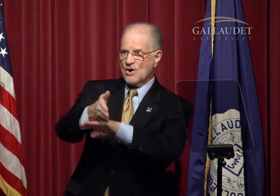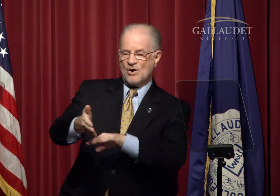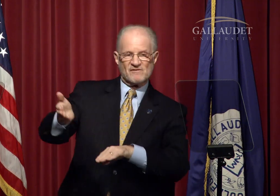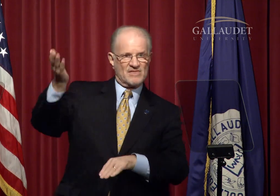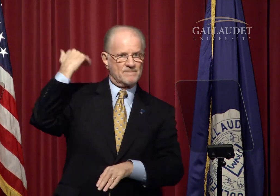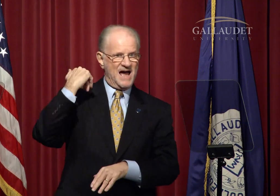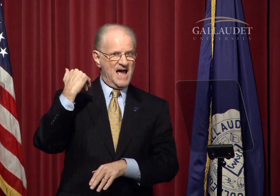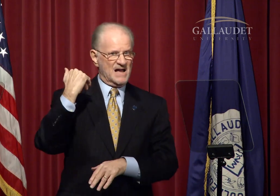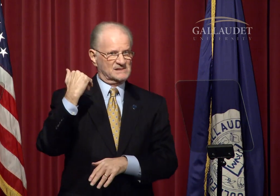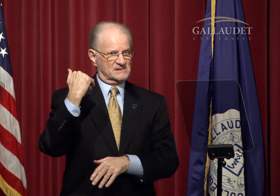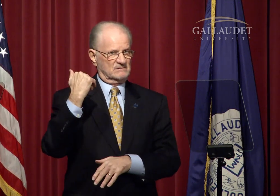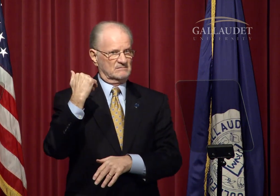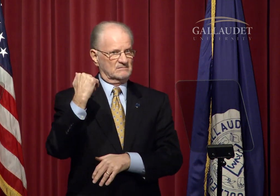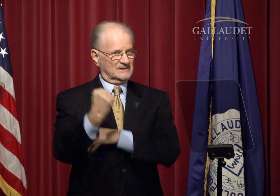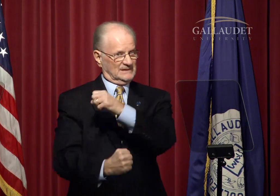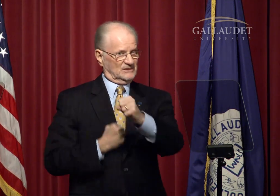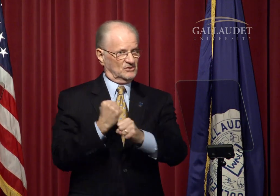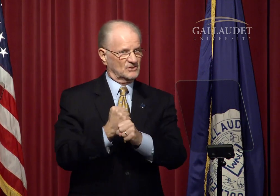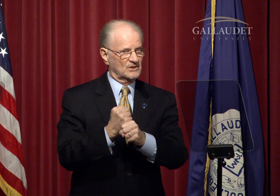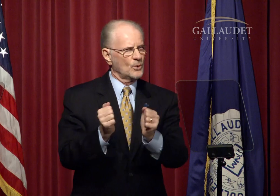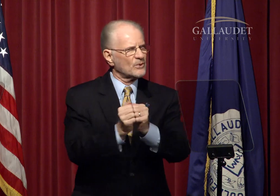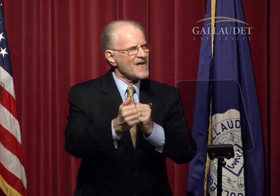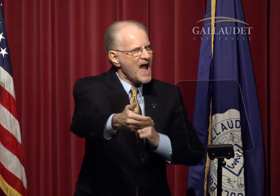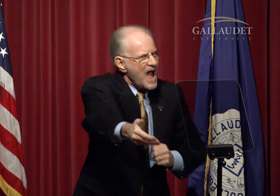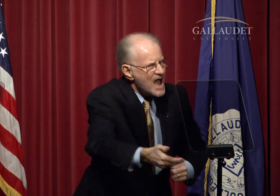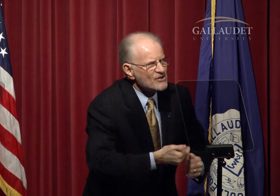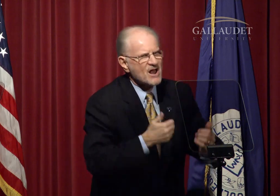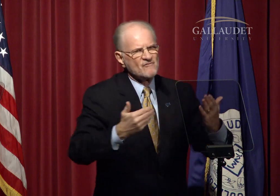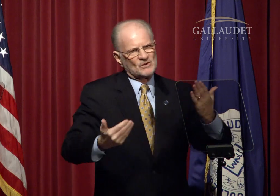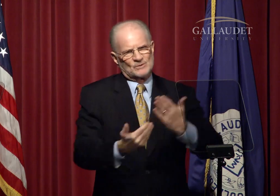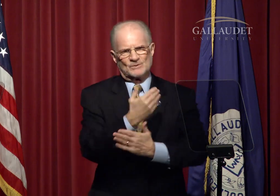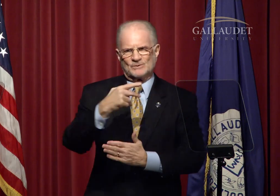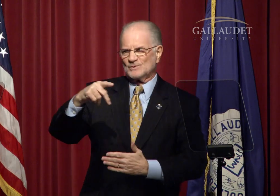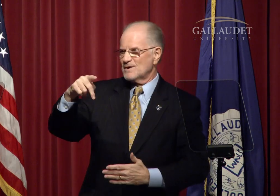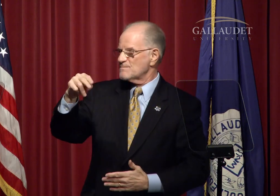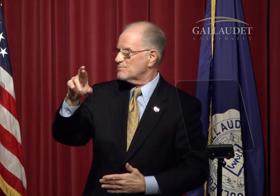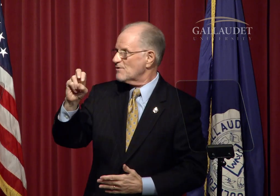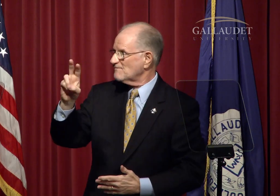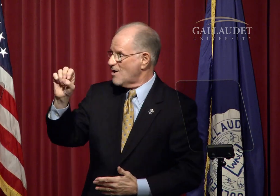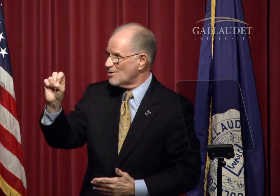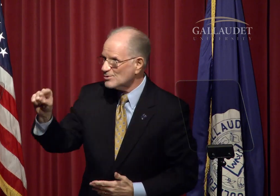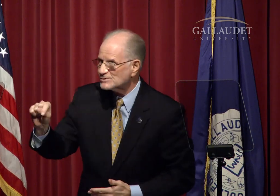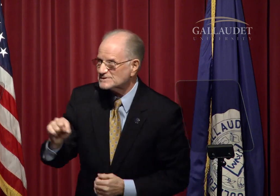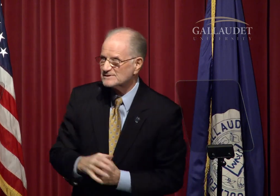over the past year with the hiring of our Provost,